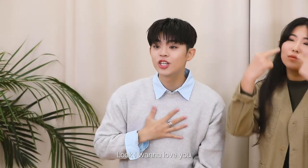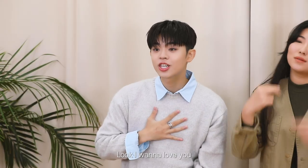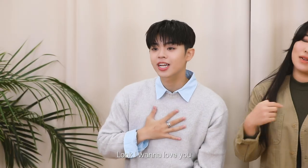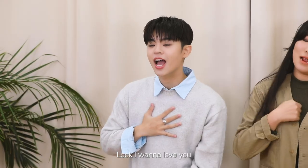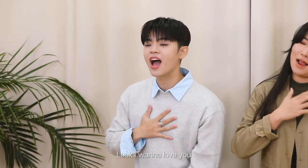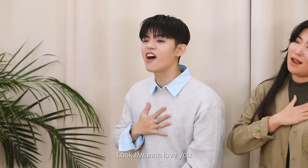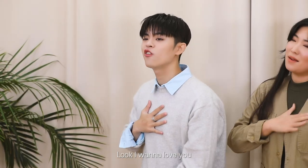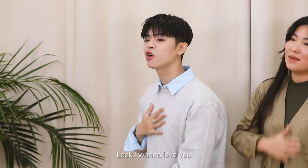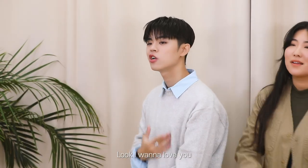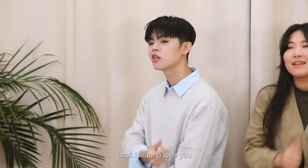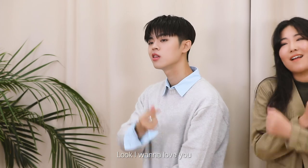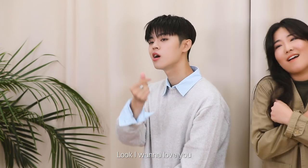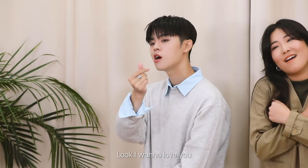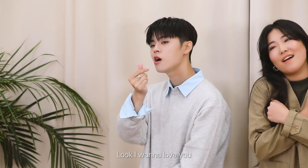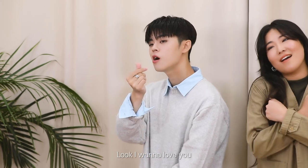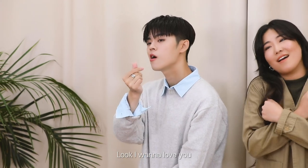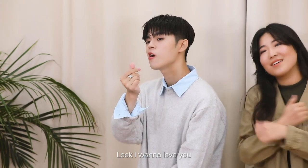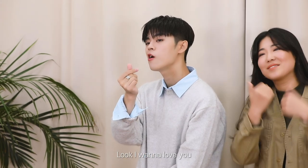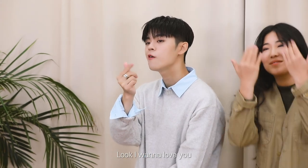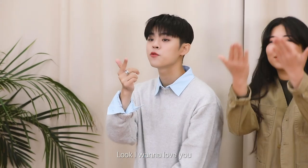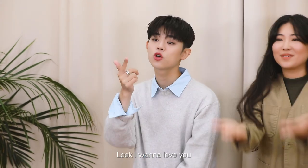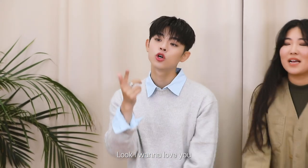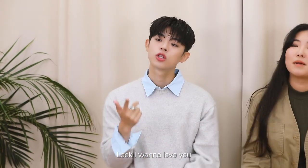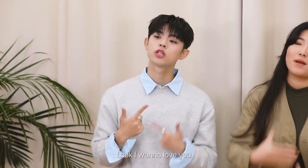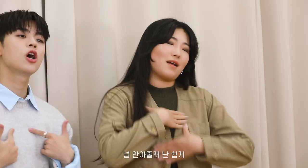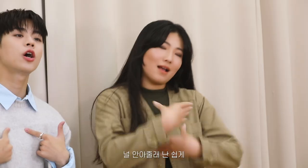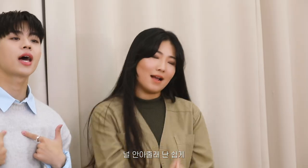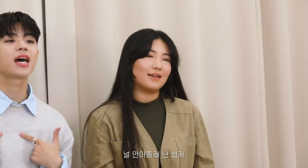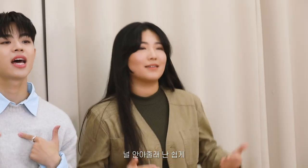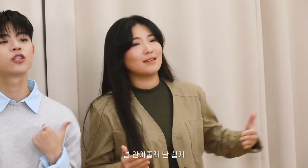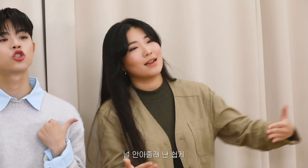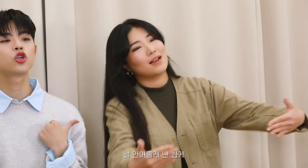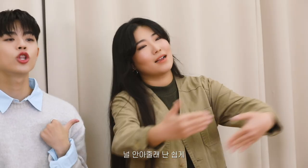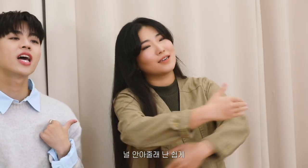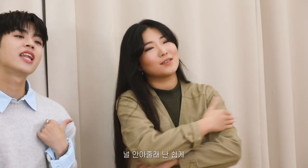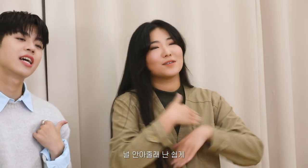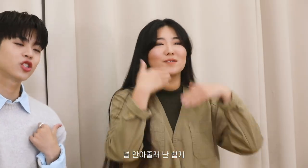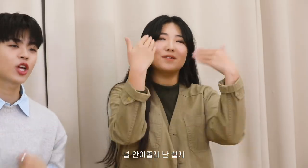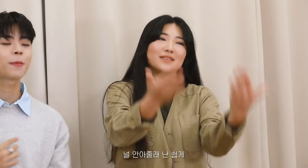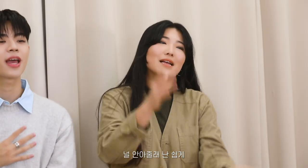Look I wanna love you I'm gonna hug you easily